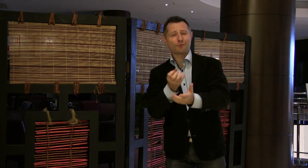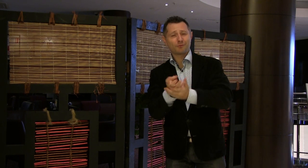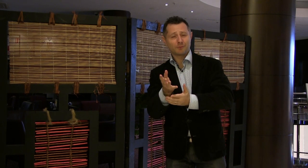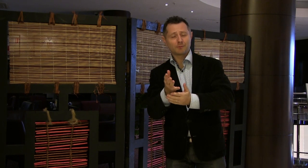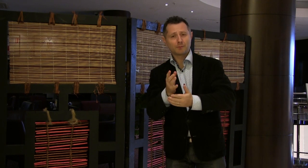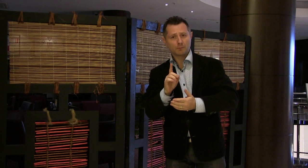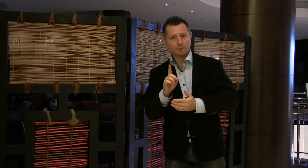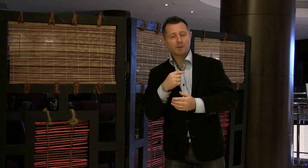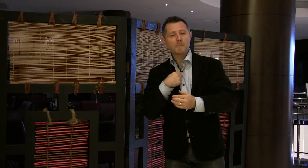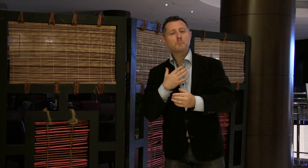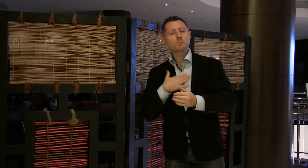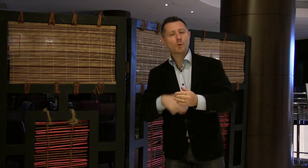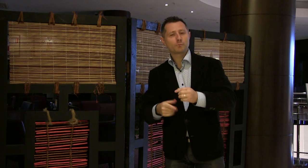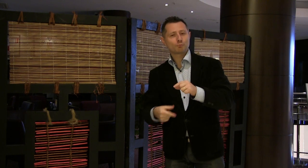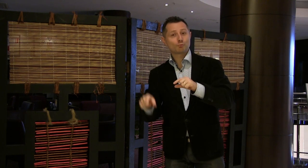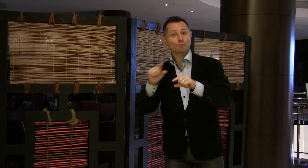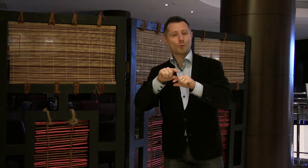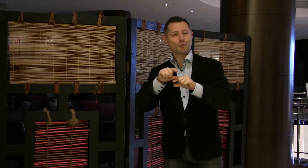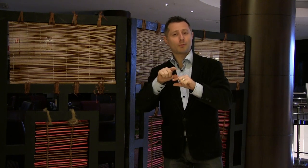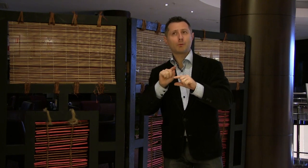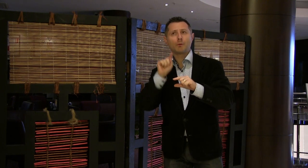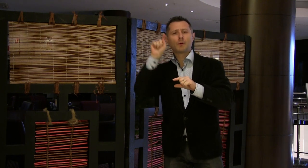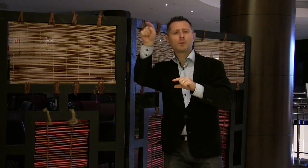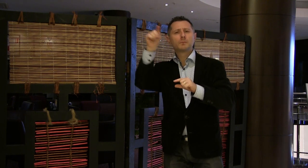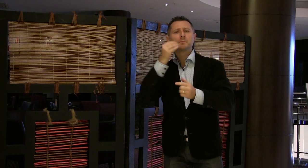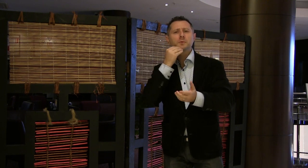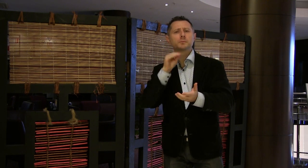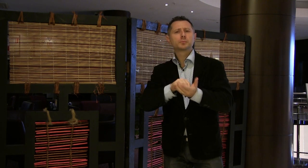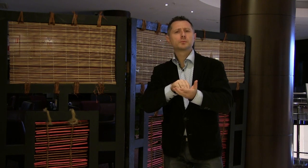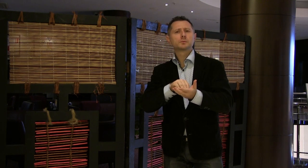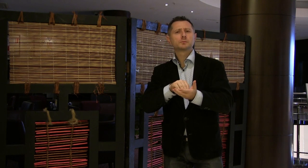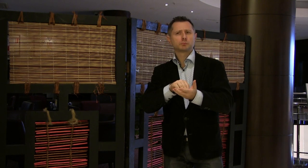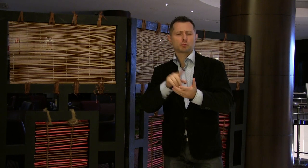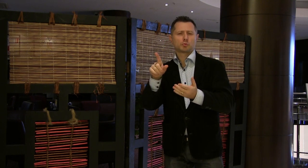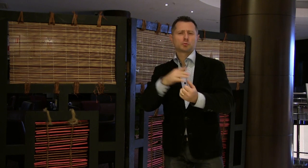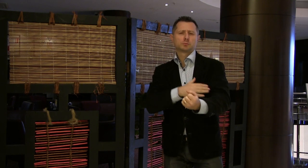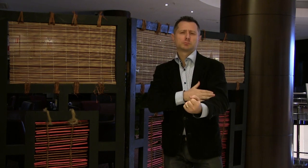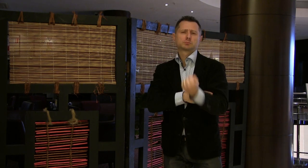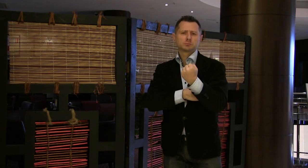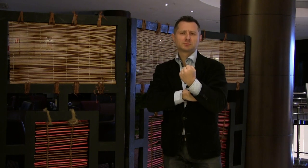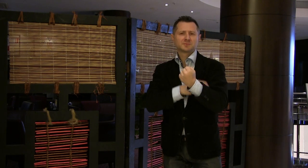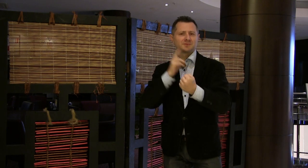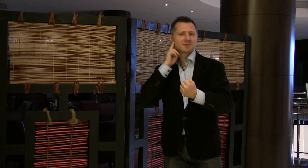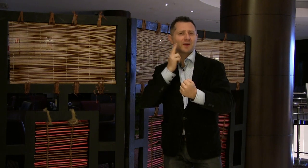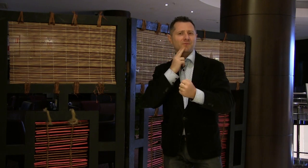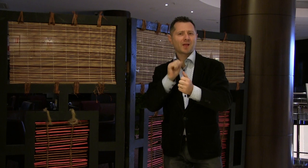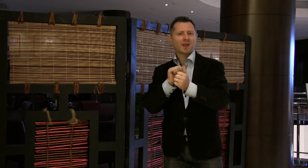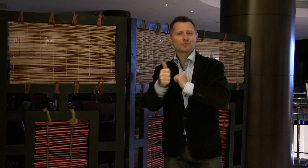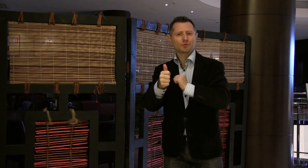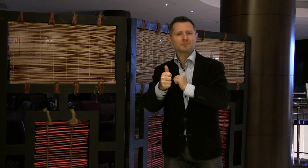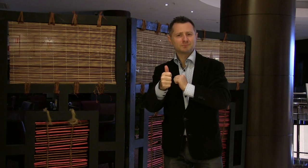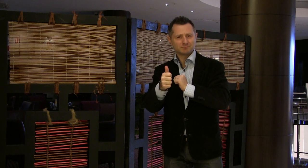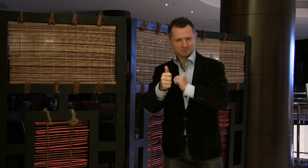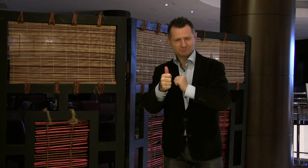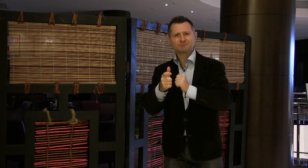It is impossible to tell stories about all the Deaf leaders from all the VOG branches